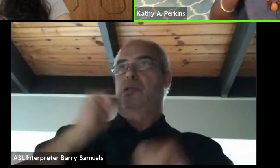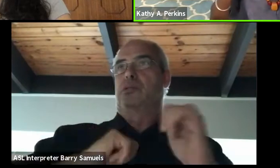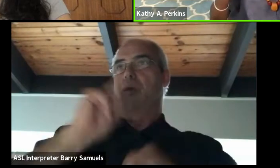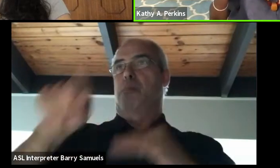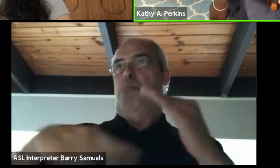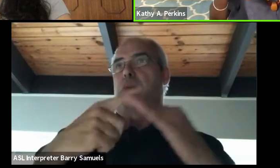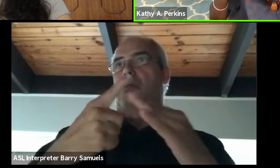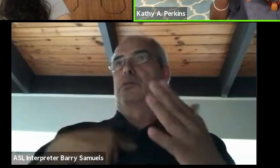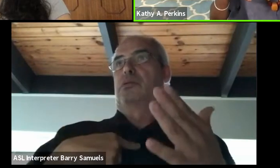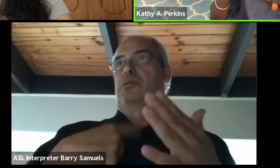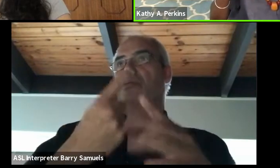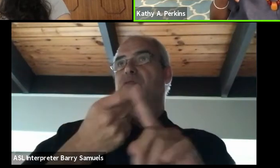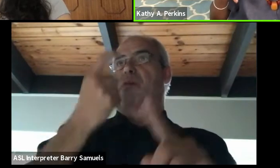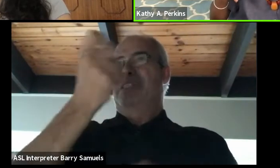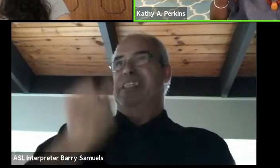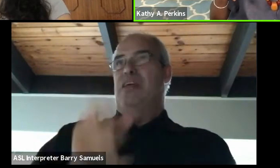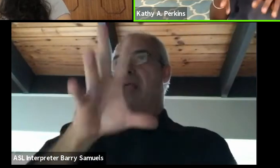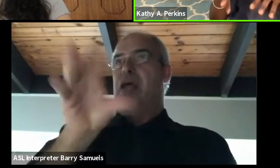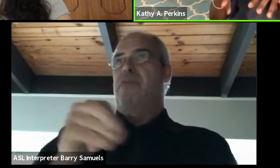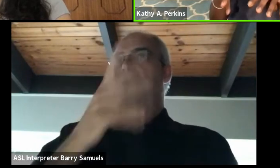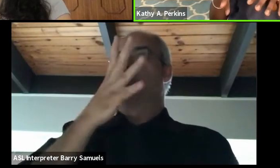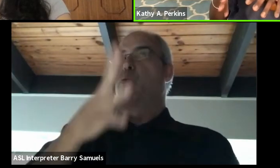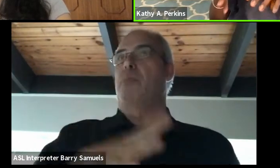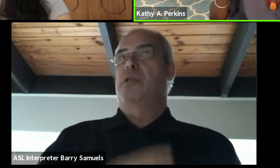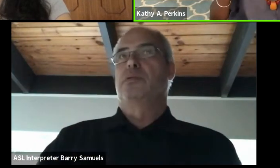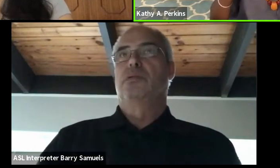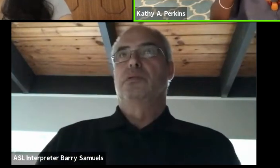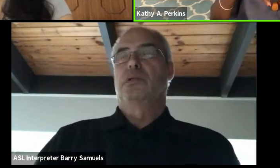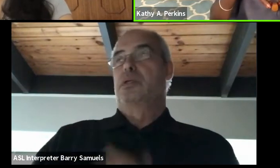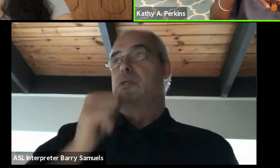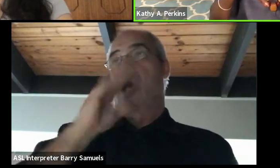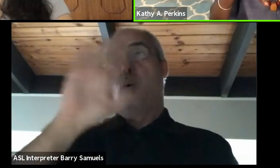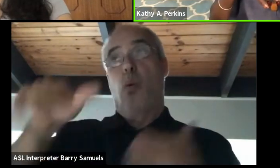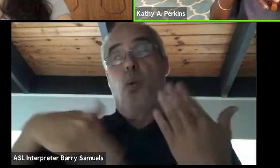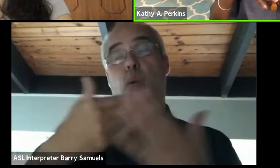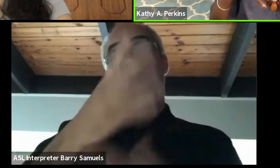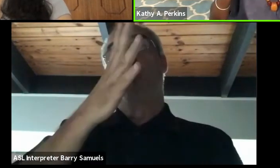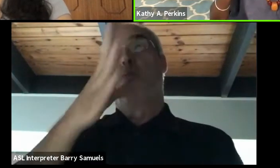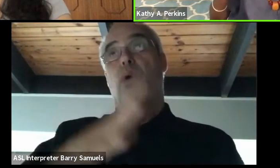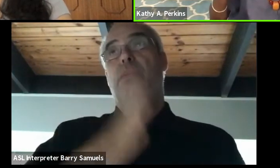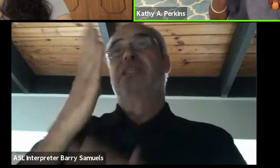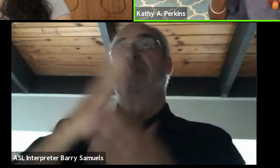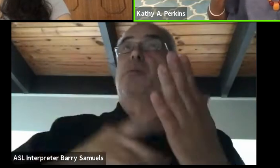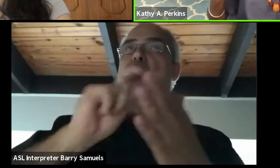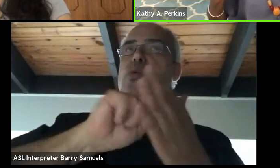by South African women? It wasn't all women, some of the writers were men because they wrote,